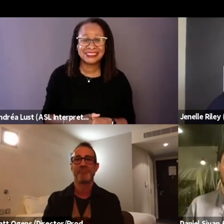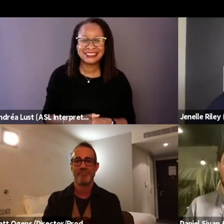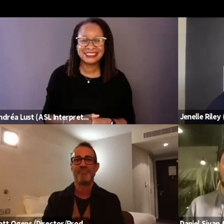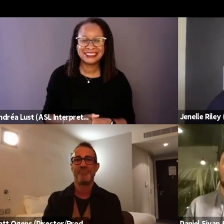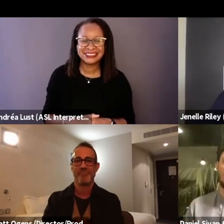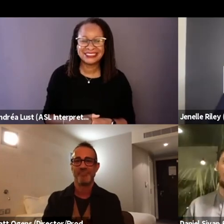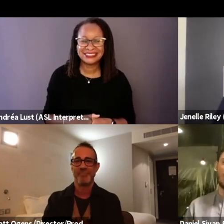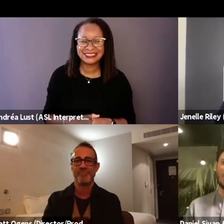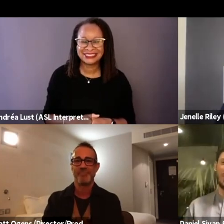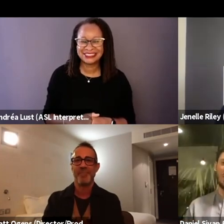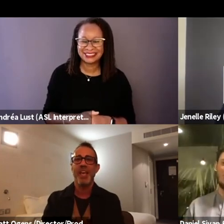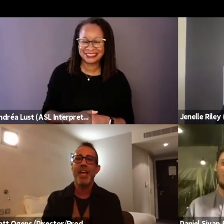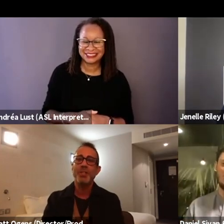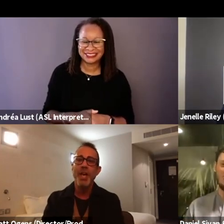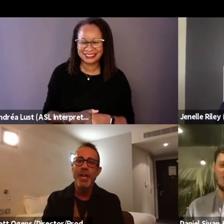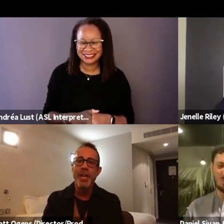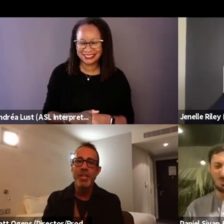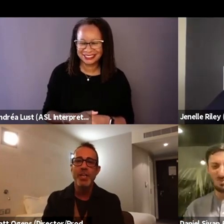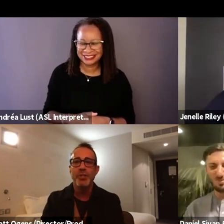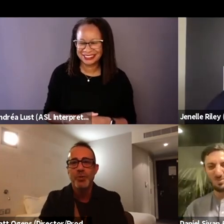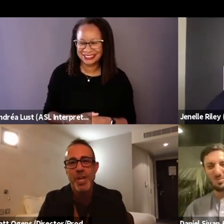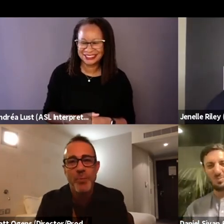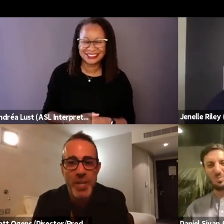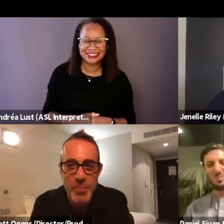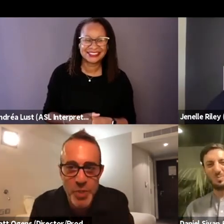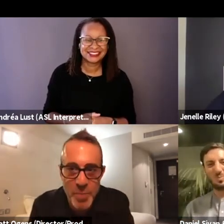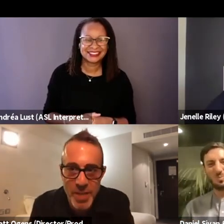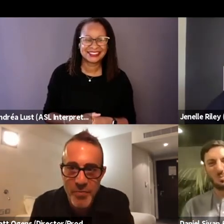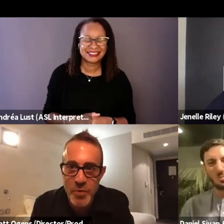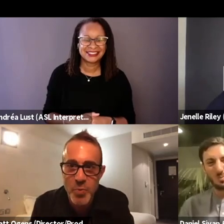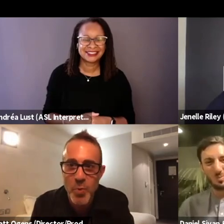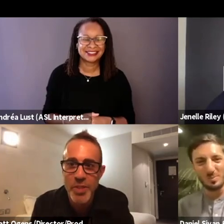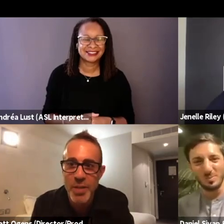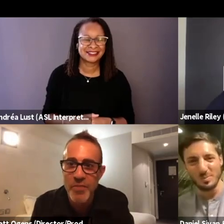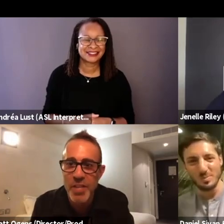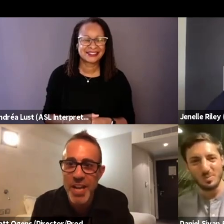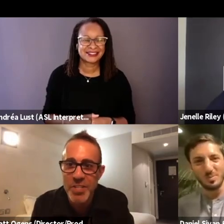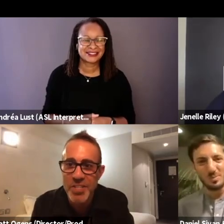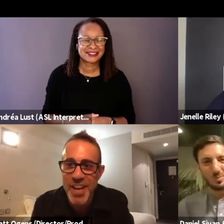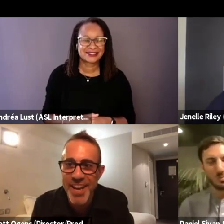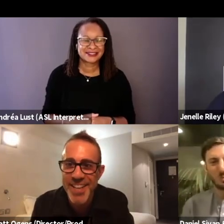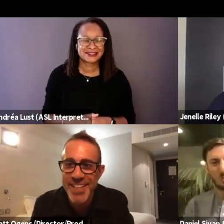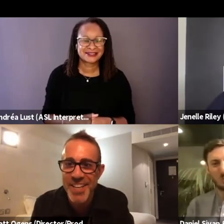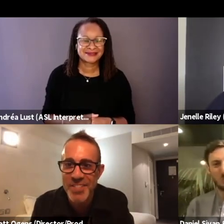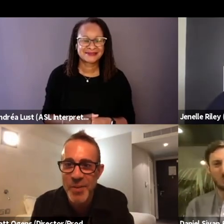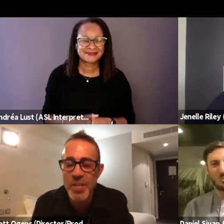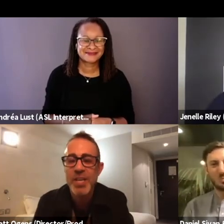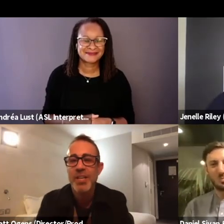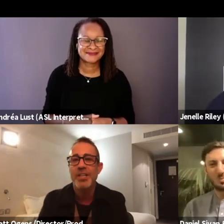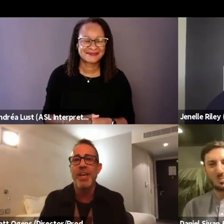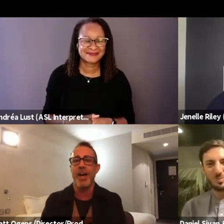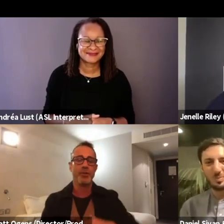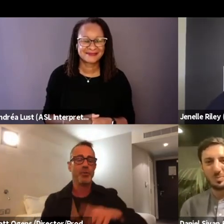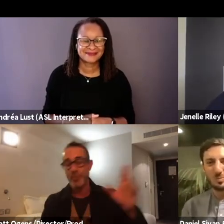Okay, excellent. You said we could jump in if there's one thing we forgot to say, Yeah sure ,